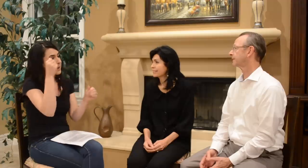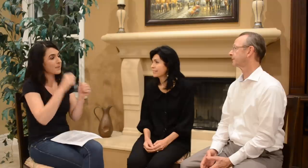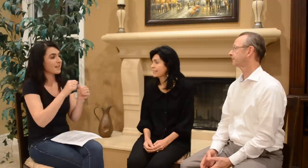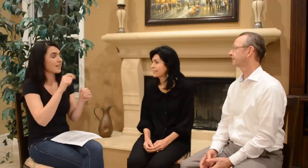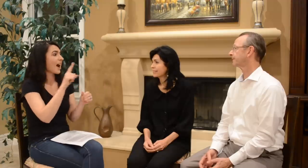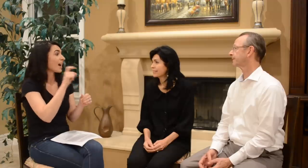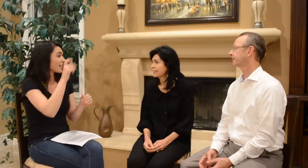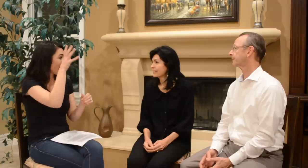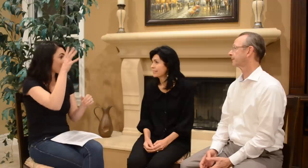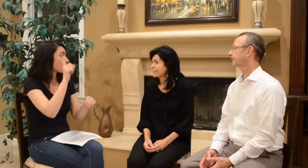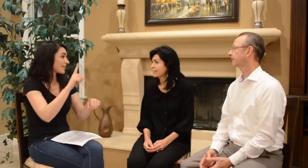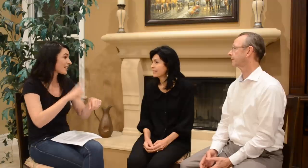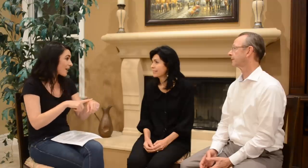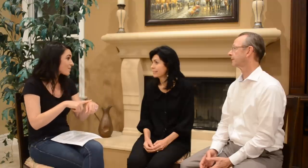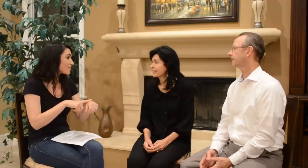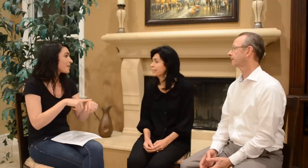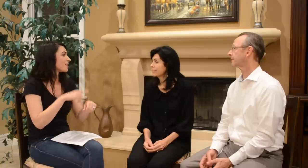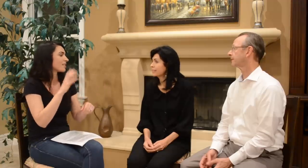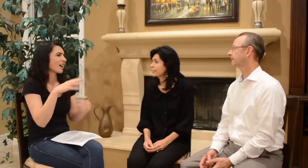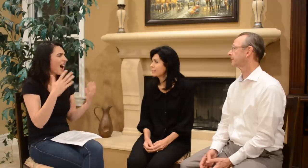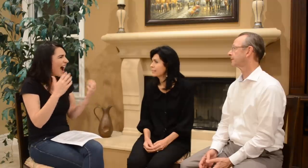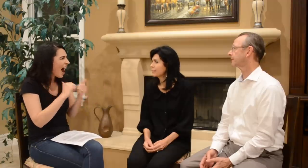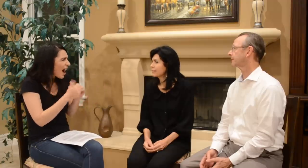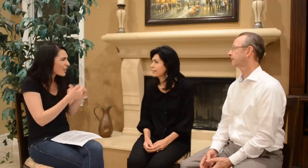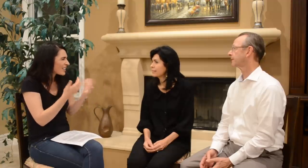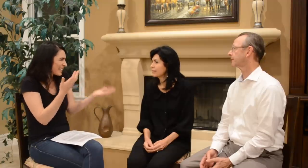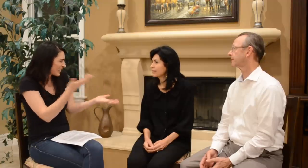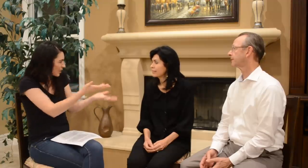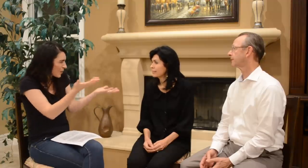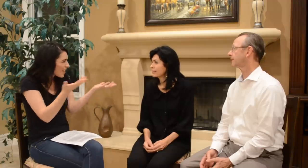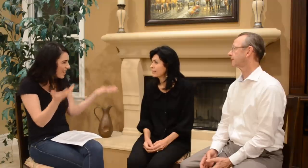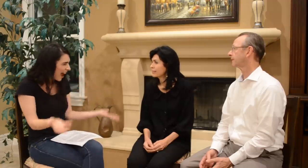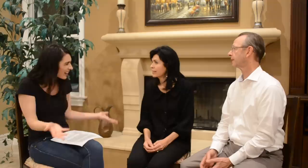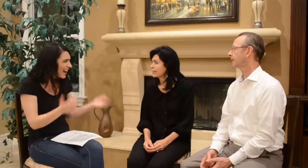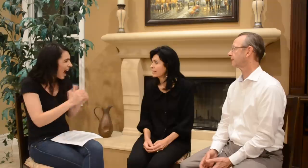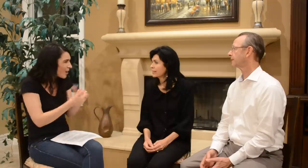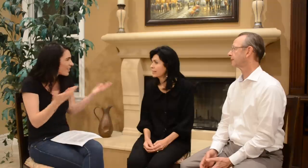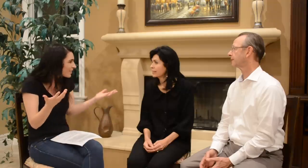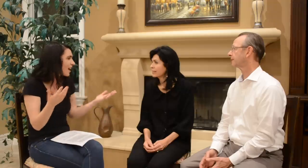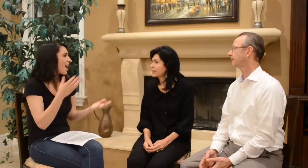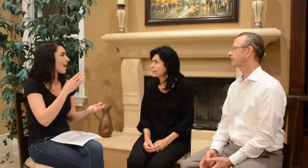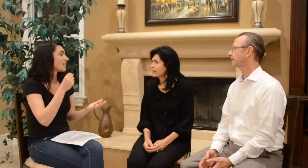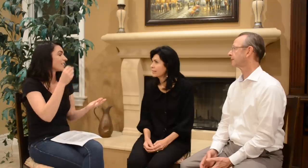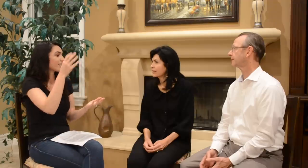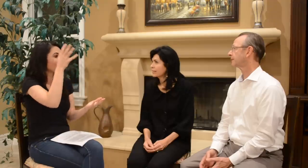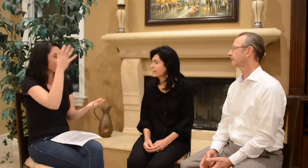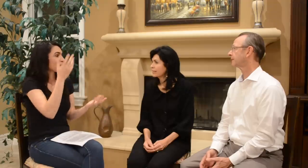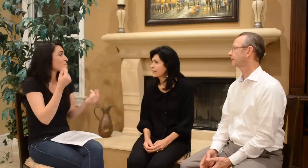And I remember asking Dad one time… how did you do it...